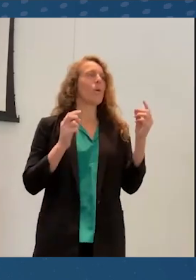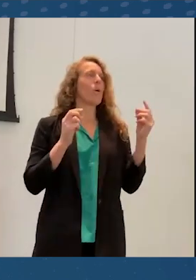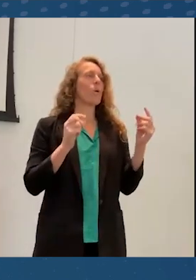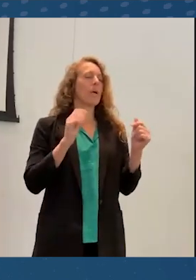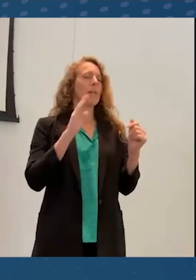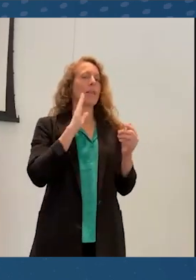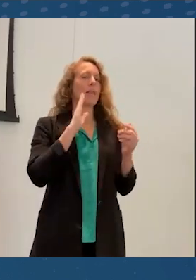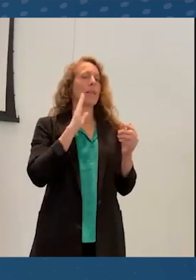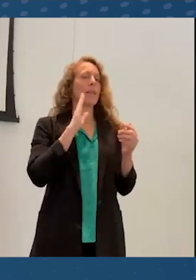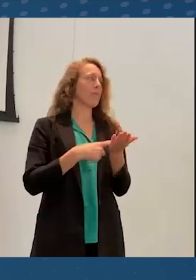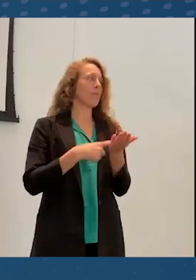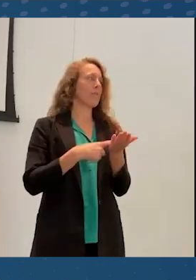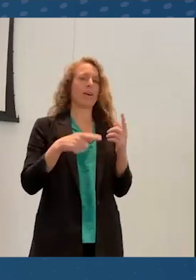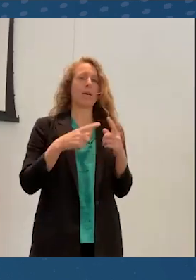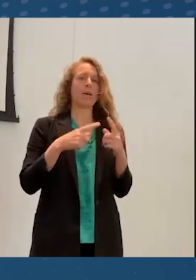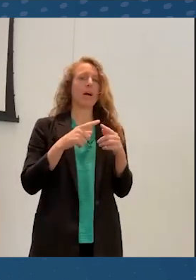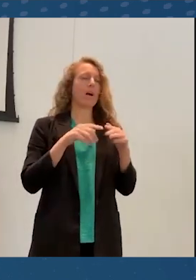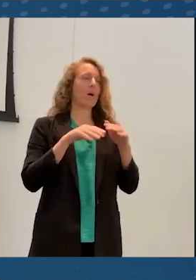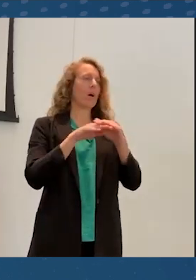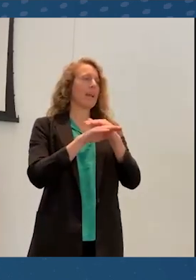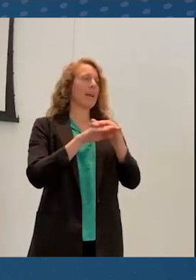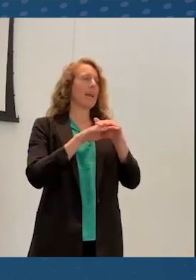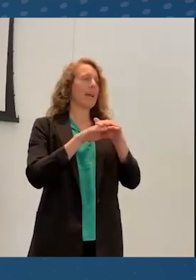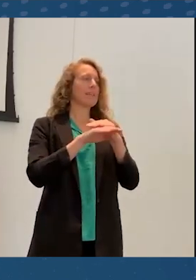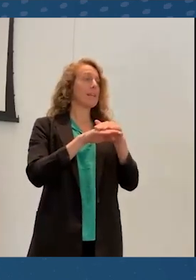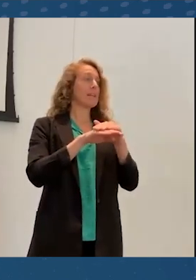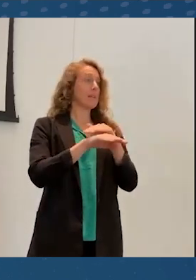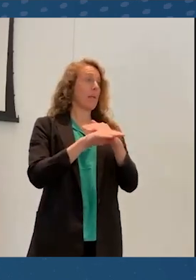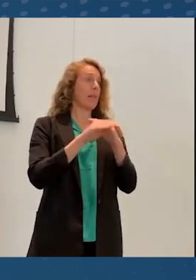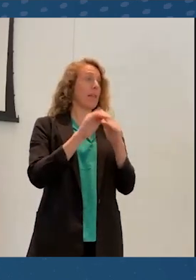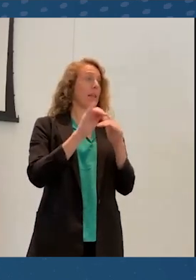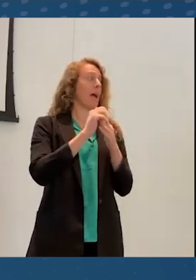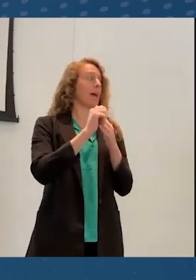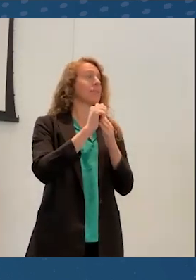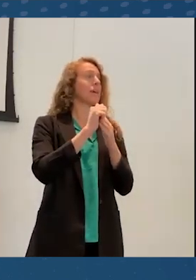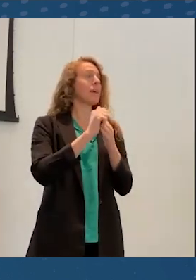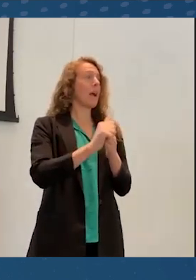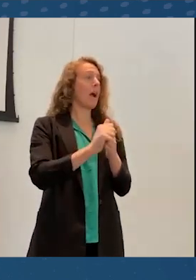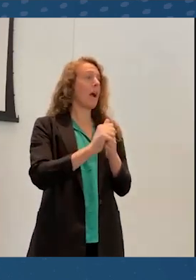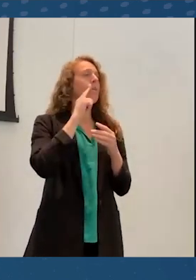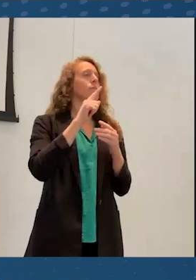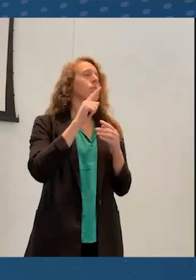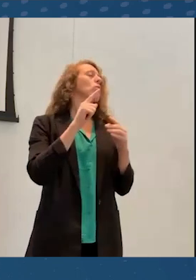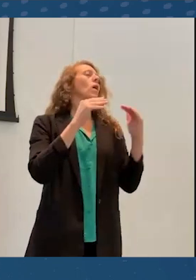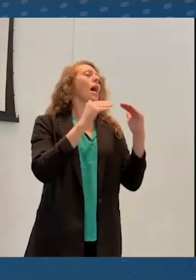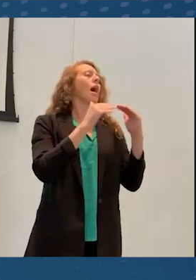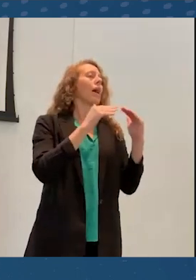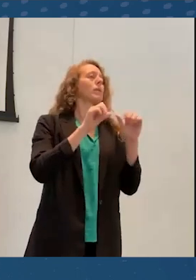is accessibility as a guide for equity and sustainability in virtual conferences.